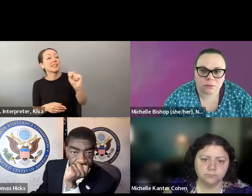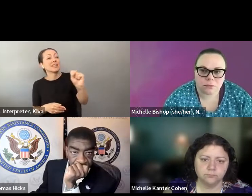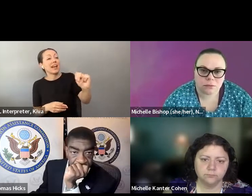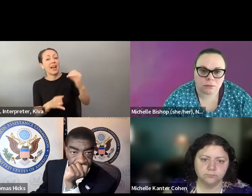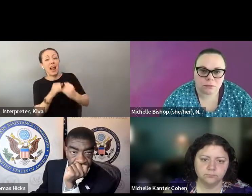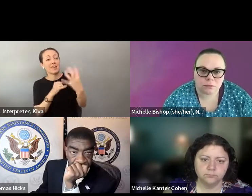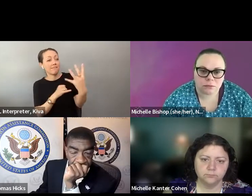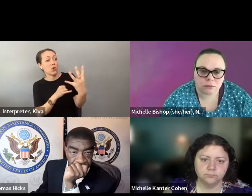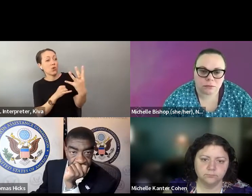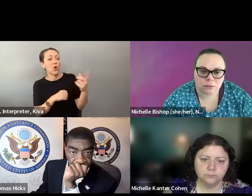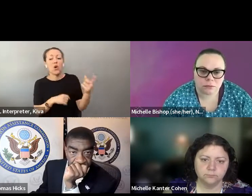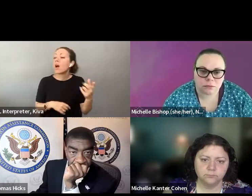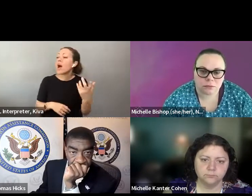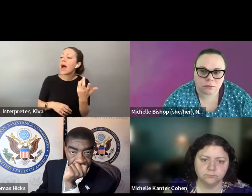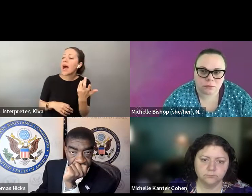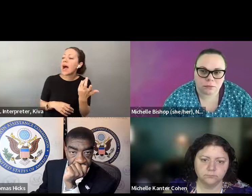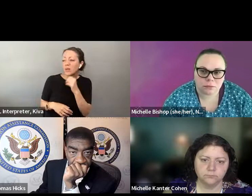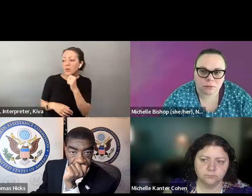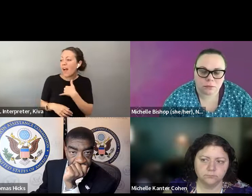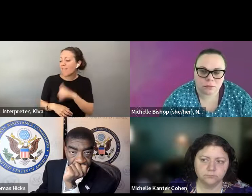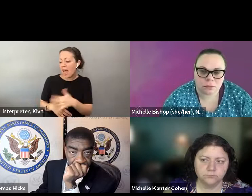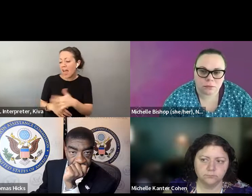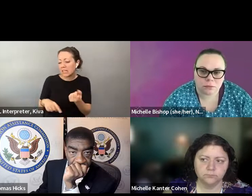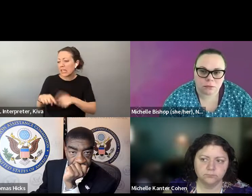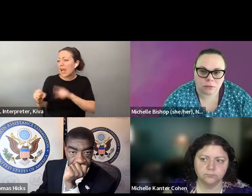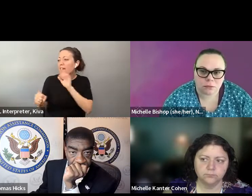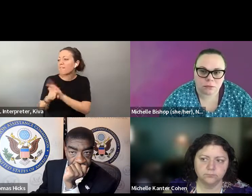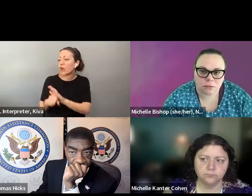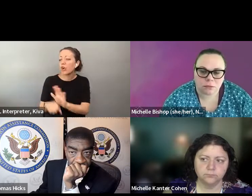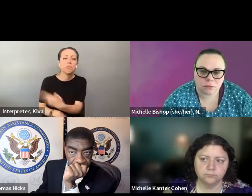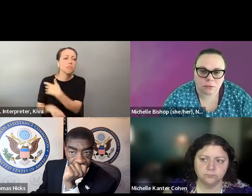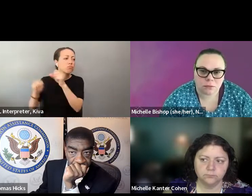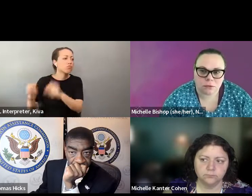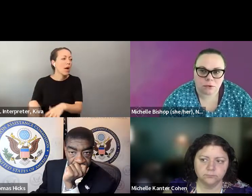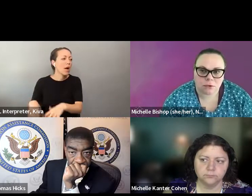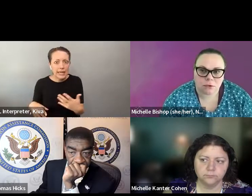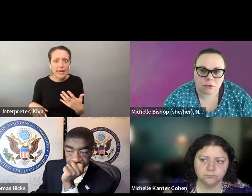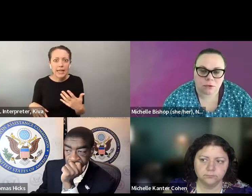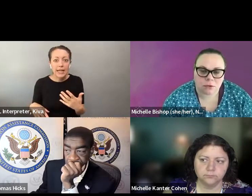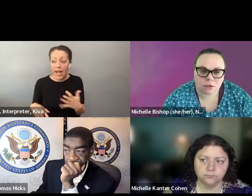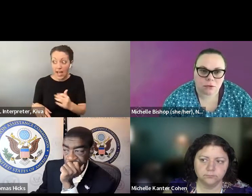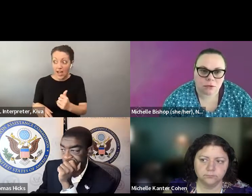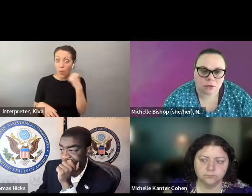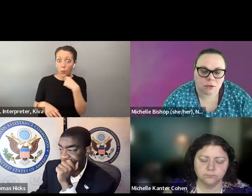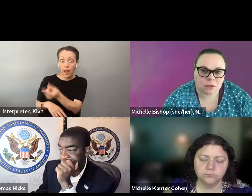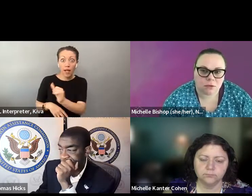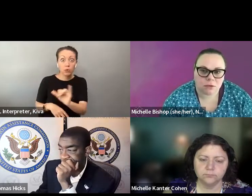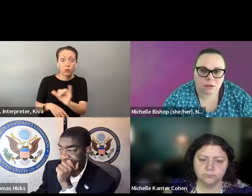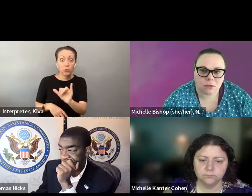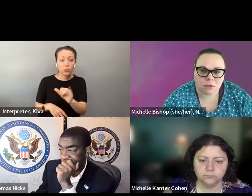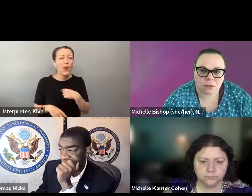But the Supervisor has access to your driver's license. your last four of social but the supervisor has access to your driver's licence, it wouldn't be a 34567 and they had no requirement to notify you that it didn't match.